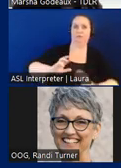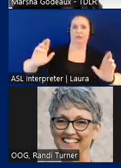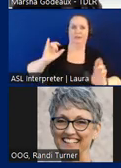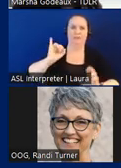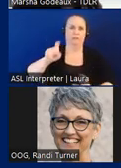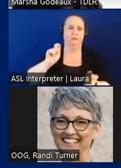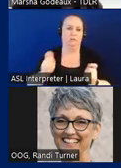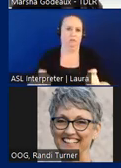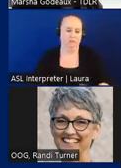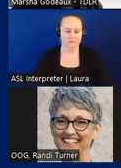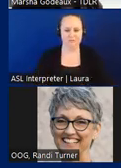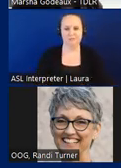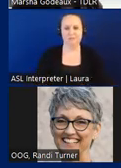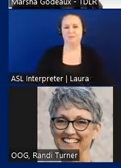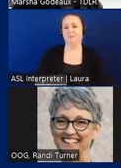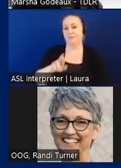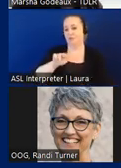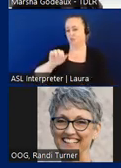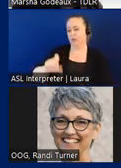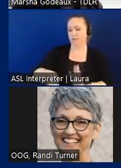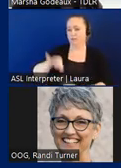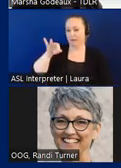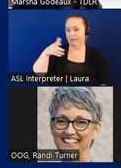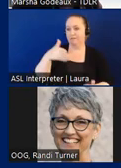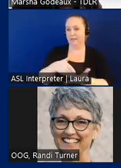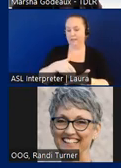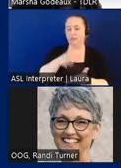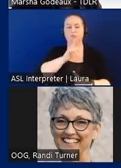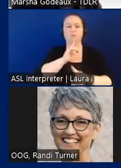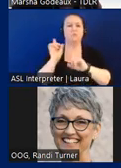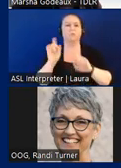if the raz finds any violations they will issue a report to the owner where the violations